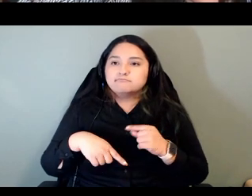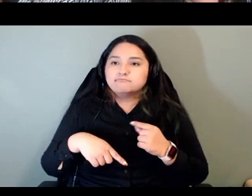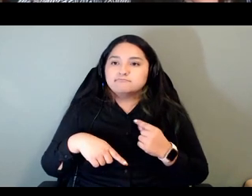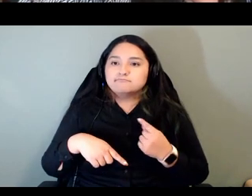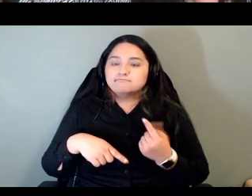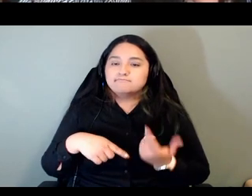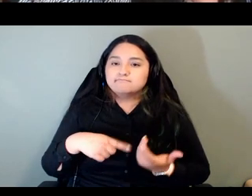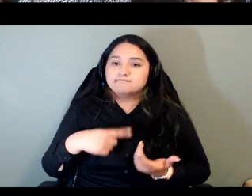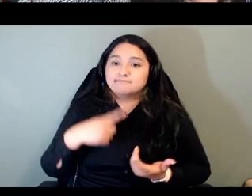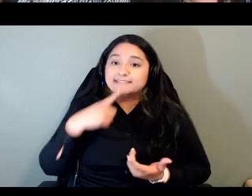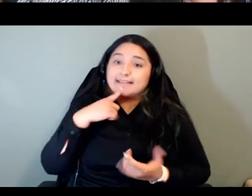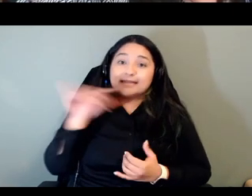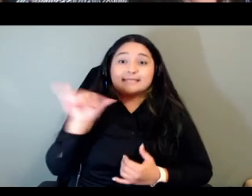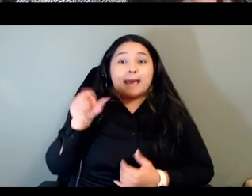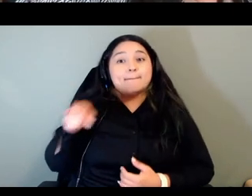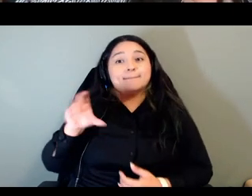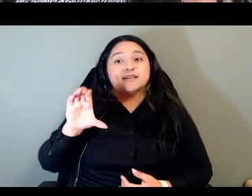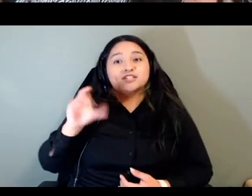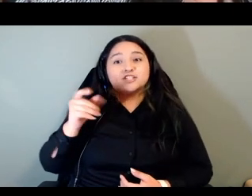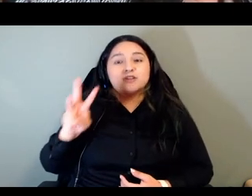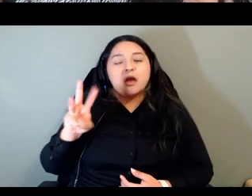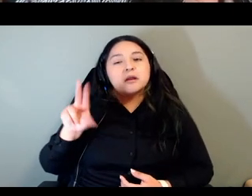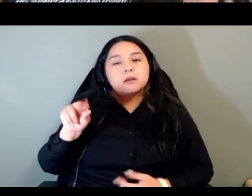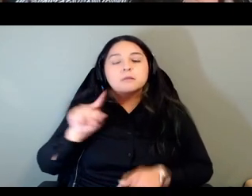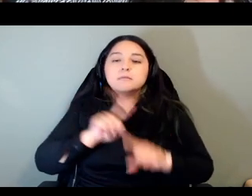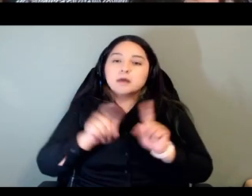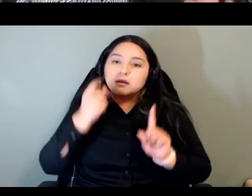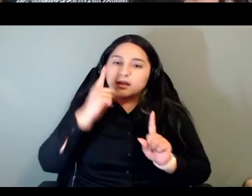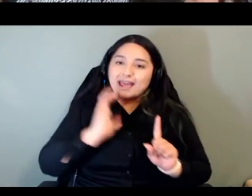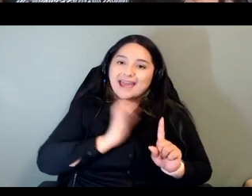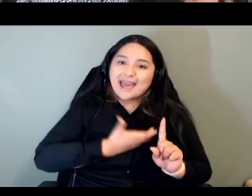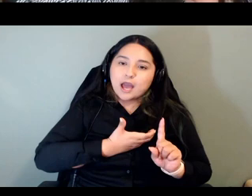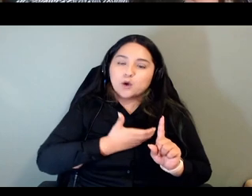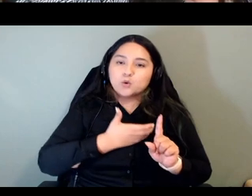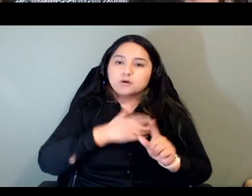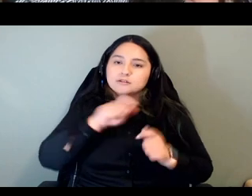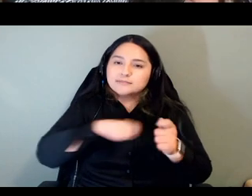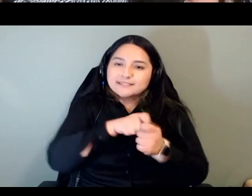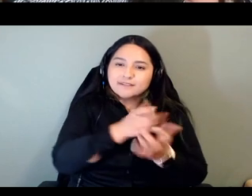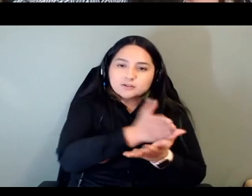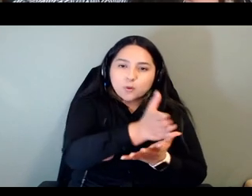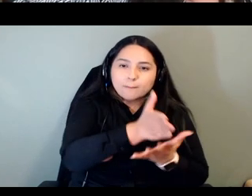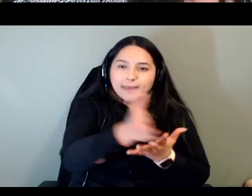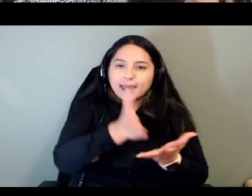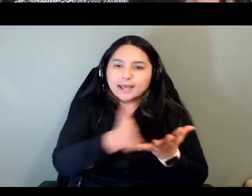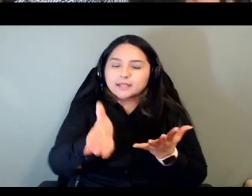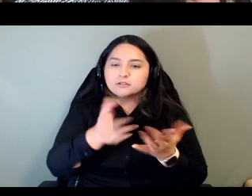but the number of domains in which we can use our language is are really limited and